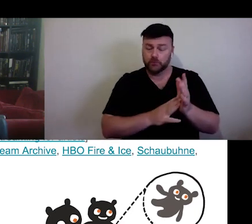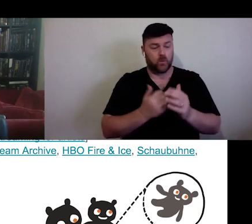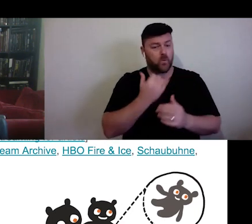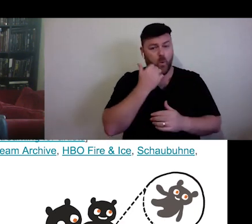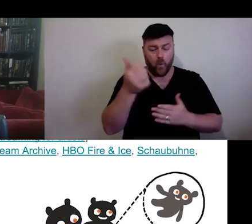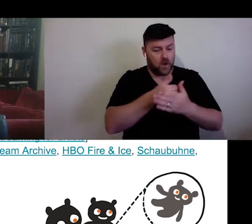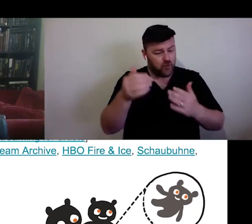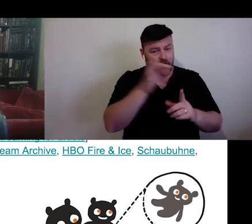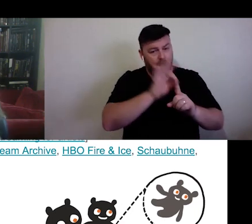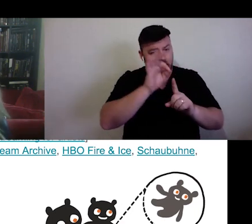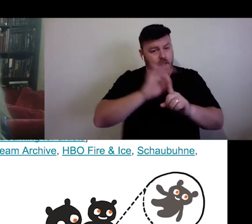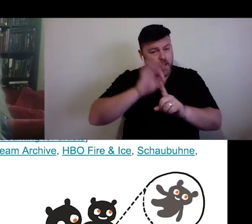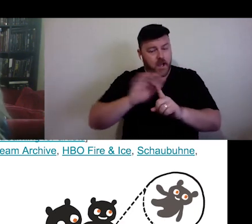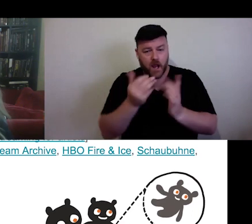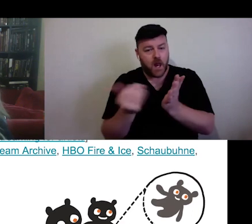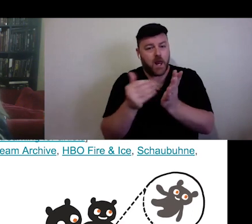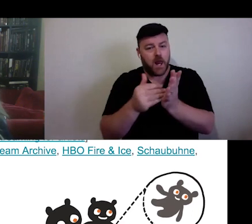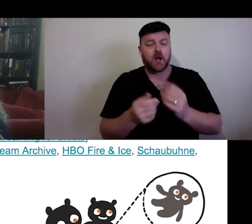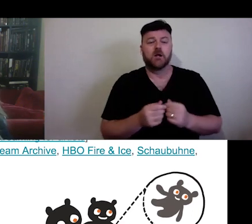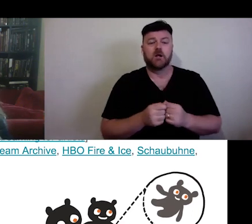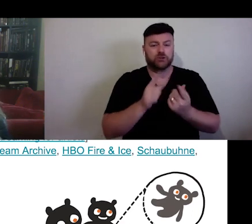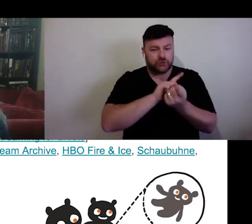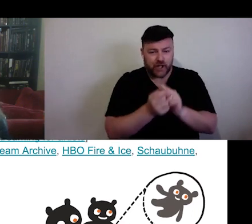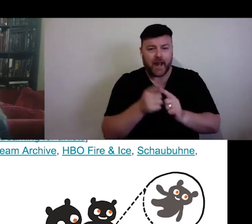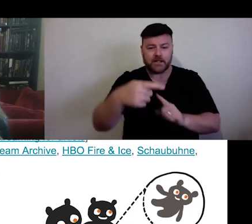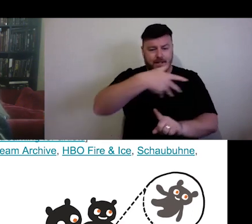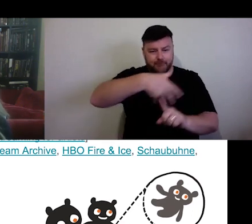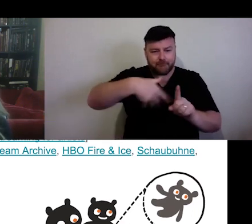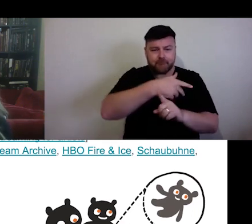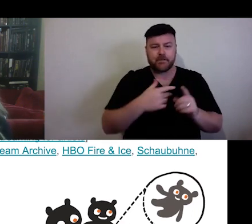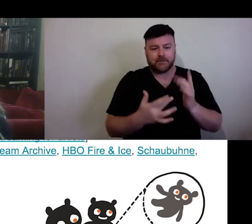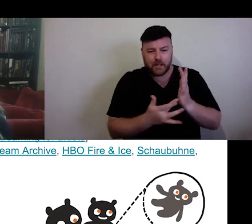as well as their algorithms, their code in the background.